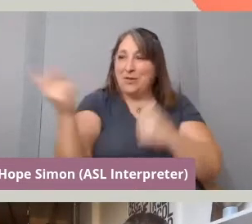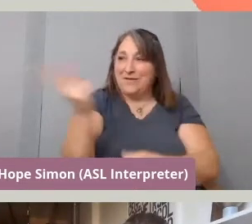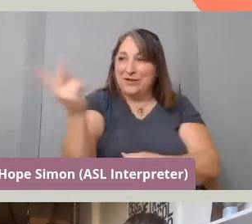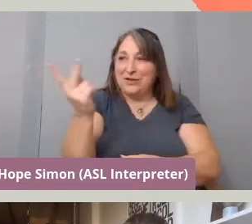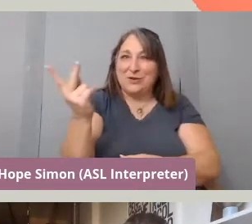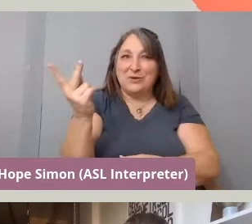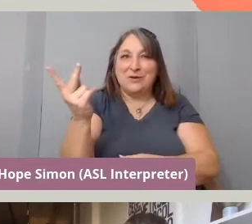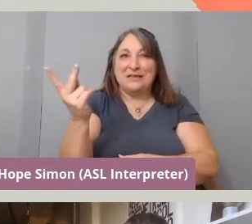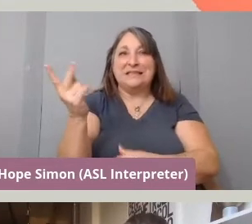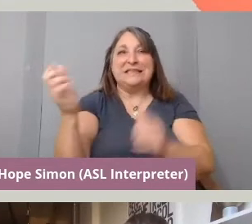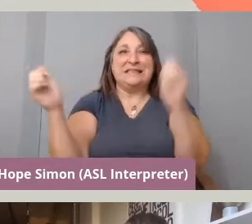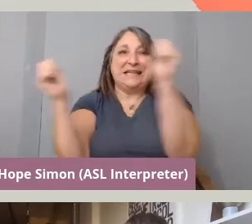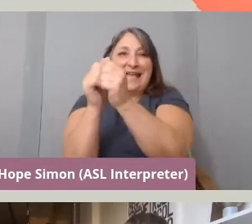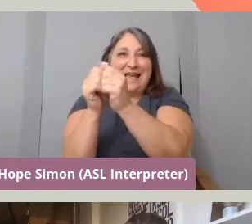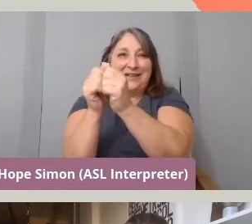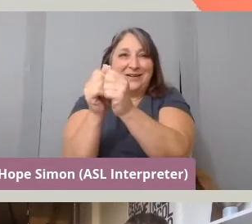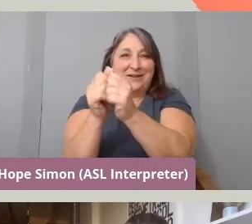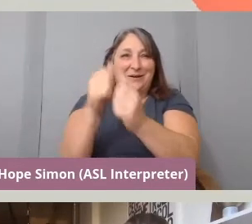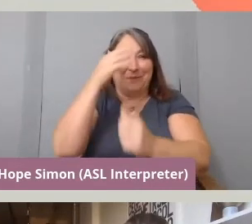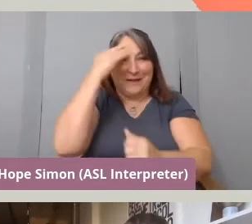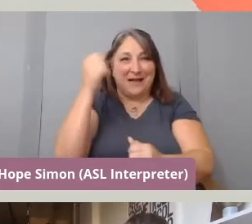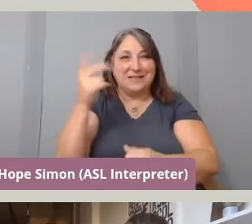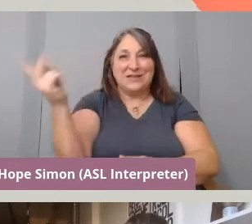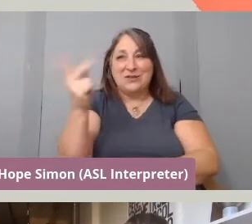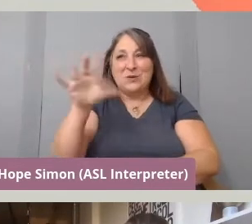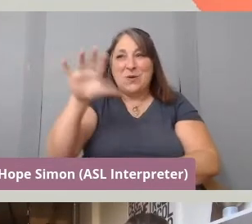because I, you've co-directed on a film.